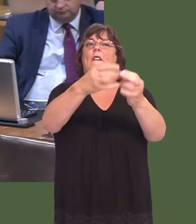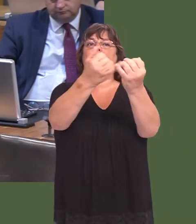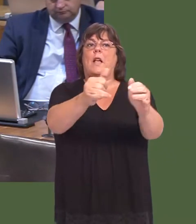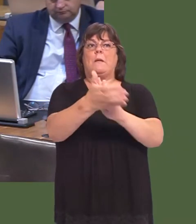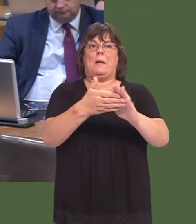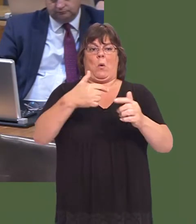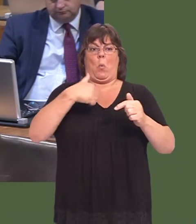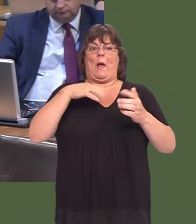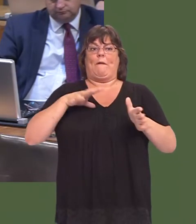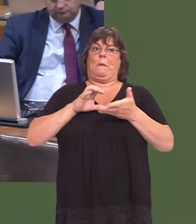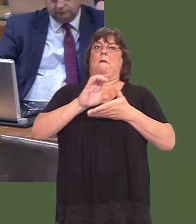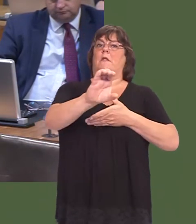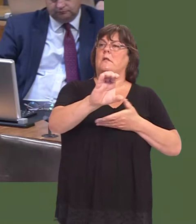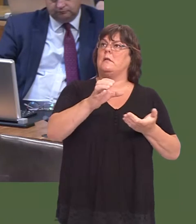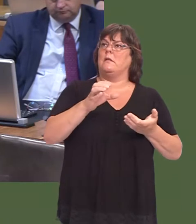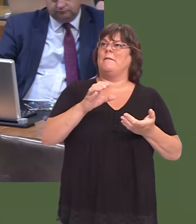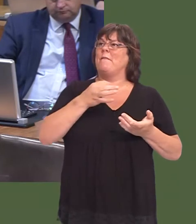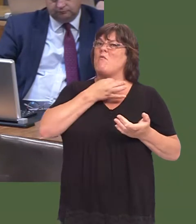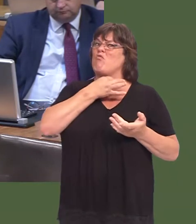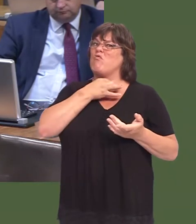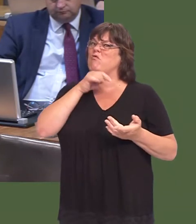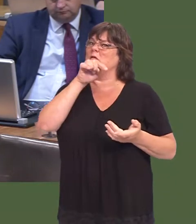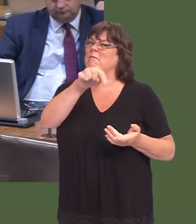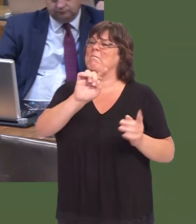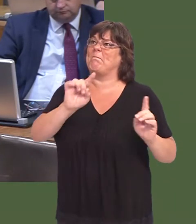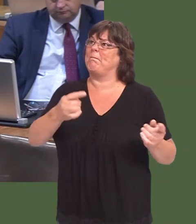That is the problem with this. Now, we cannot take that risk.